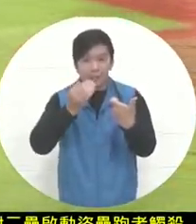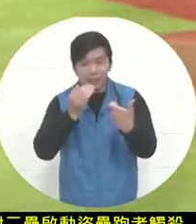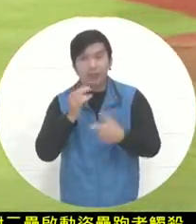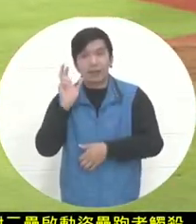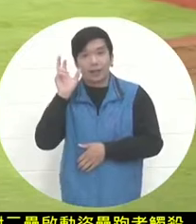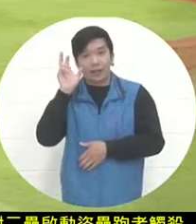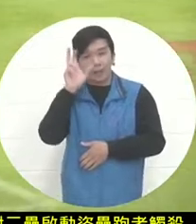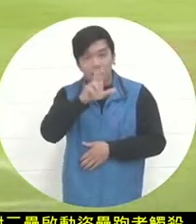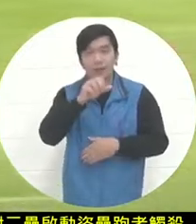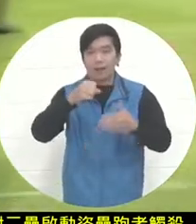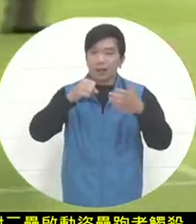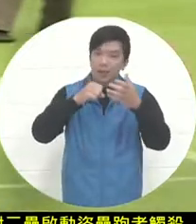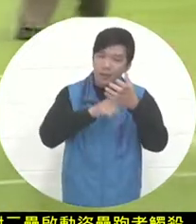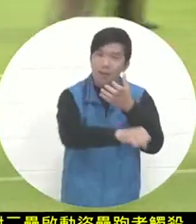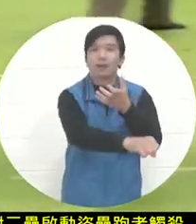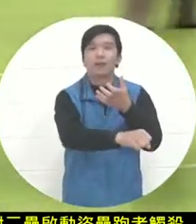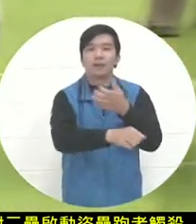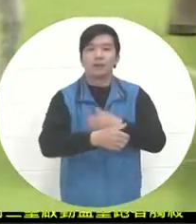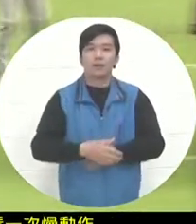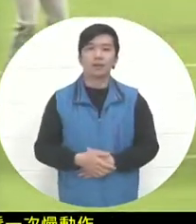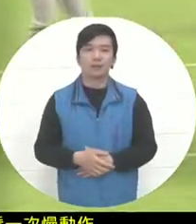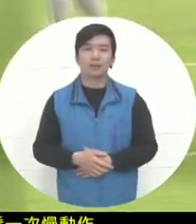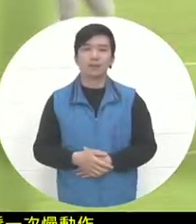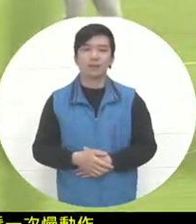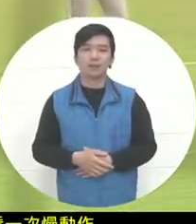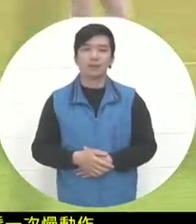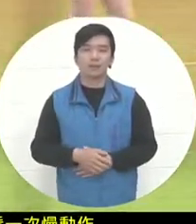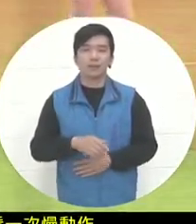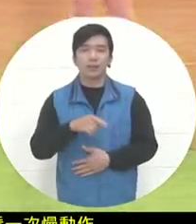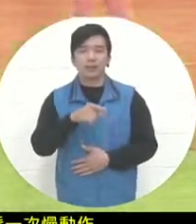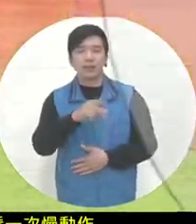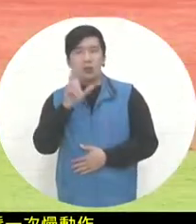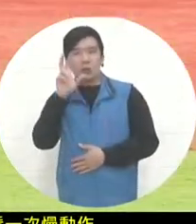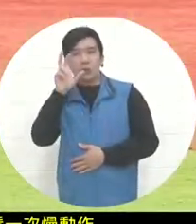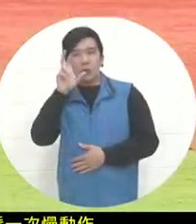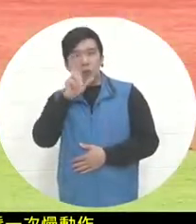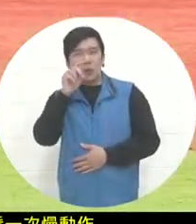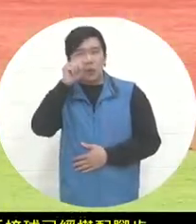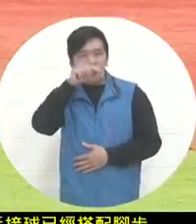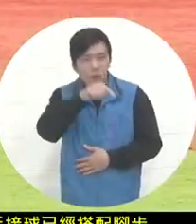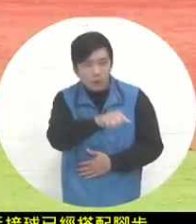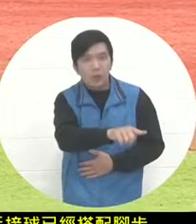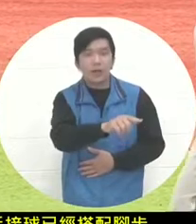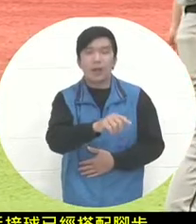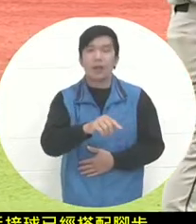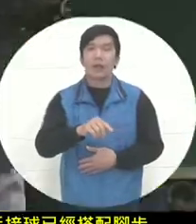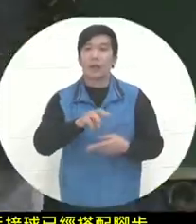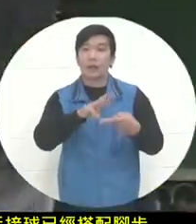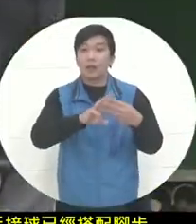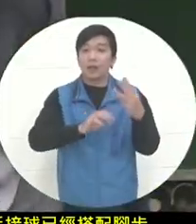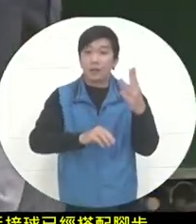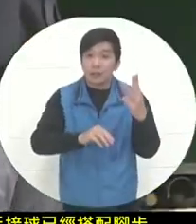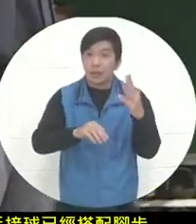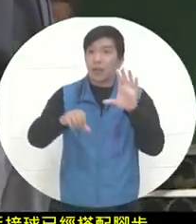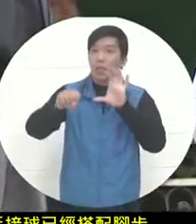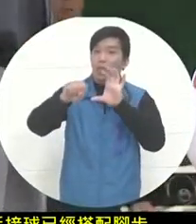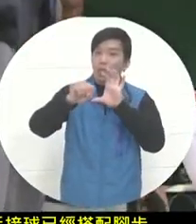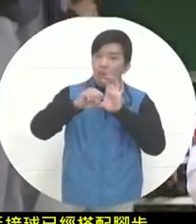Of course, the ball is not passed forward. The top of this base bag , so maybe the reason why the previous hand did not catch the ball firmly